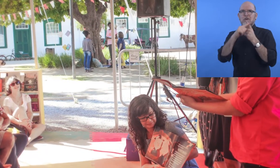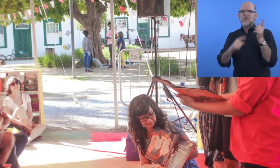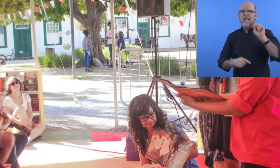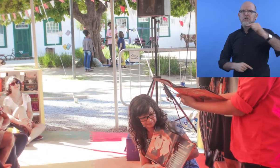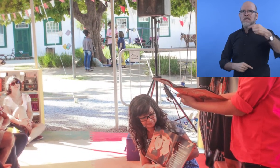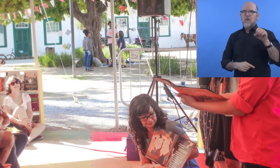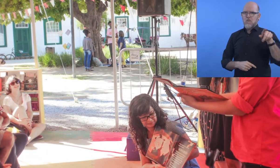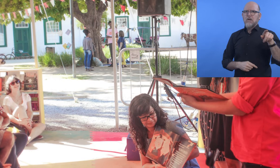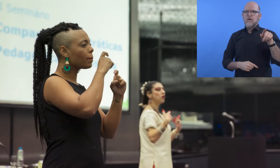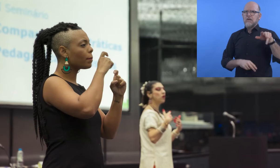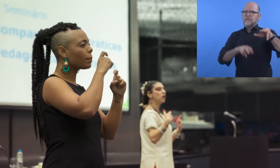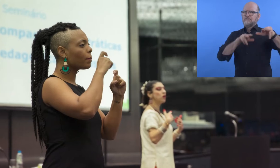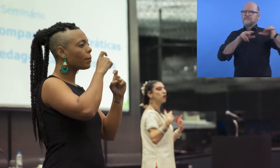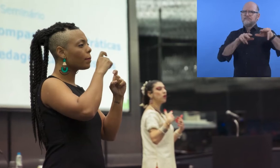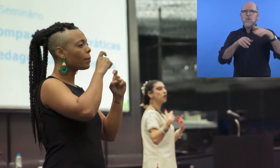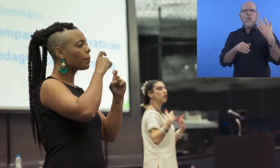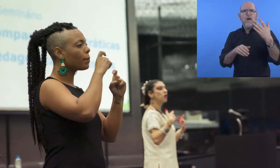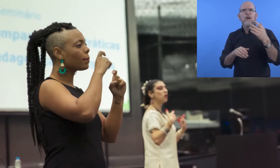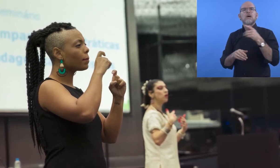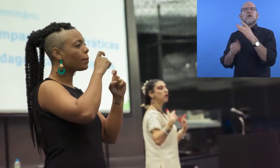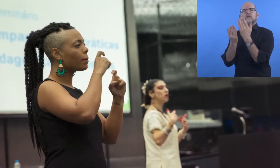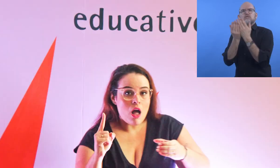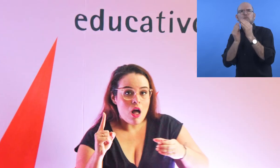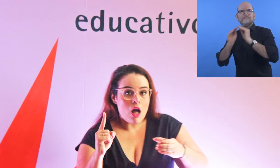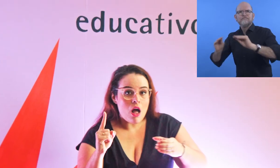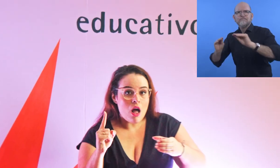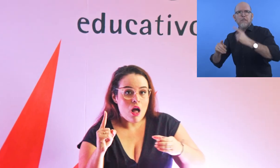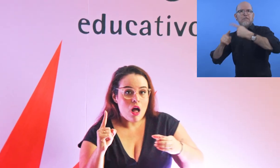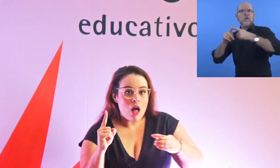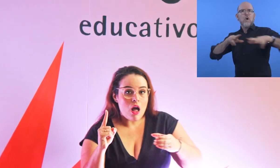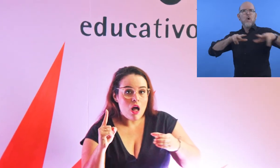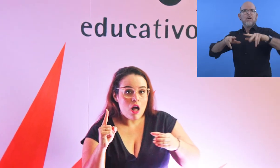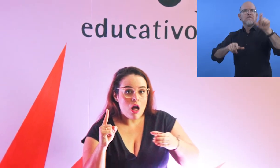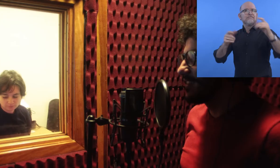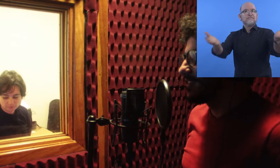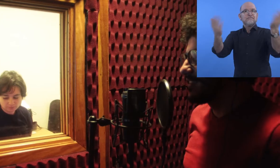the NGO Mais Diferenças from Brazil offers training and organizes